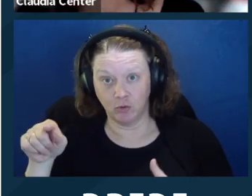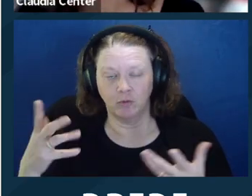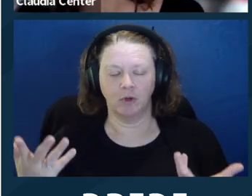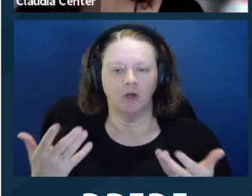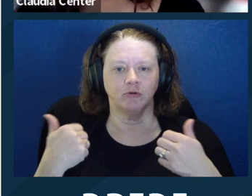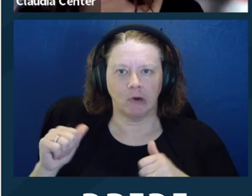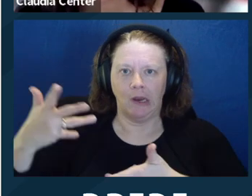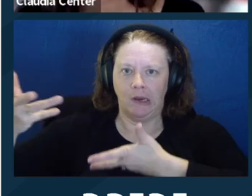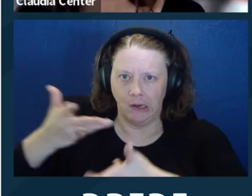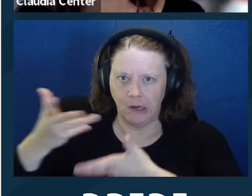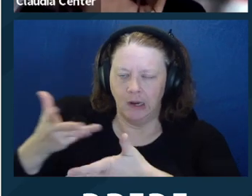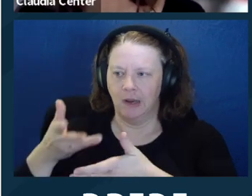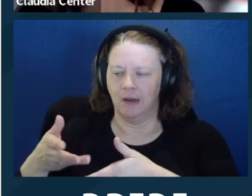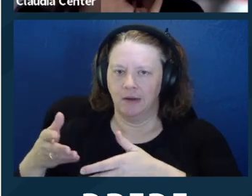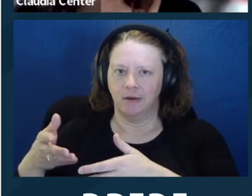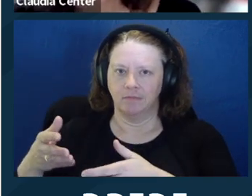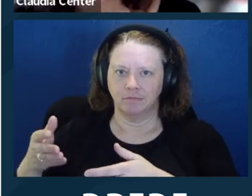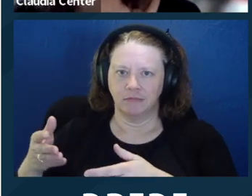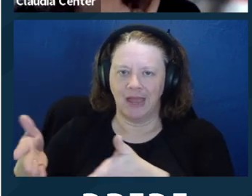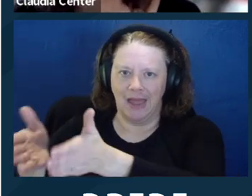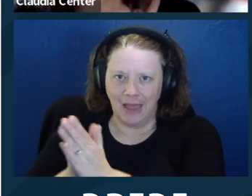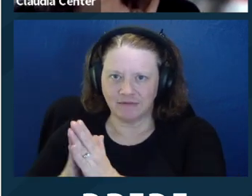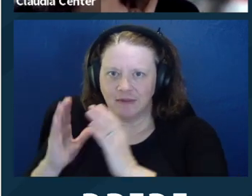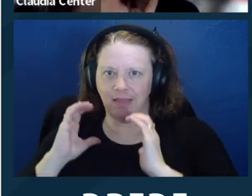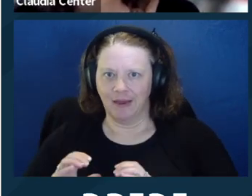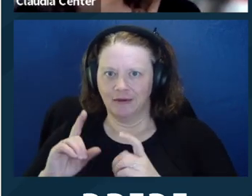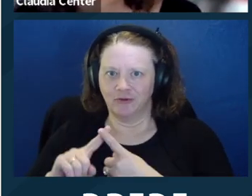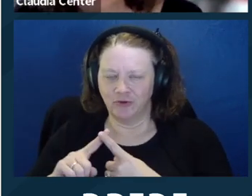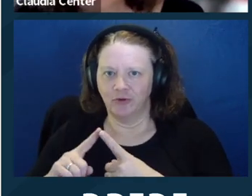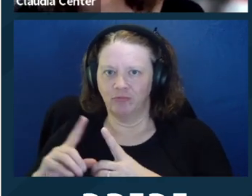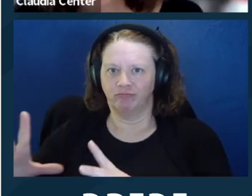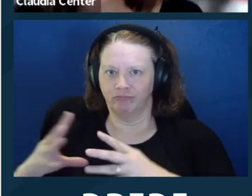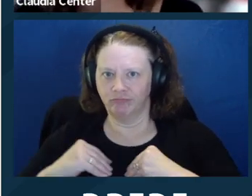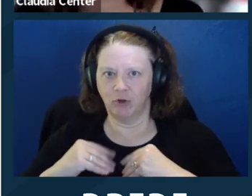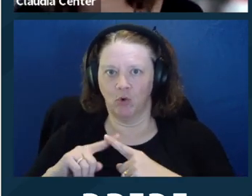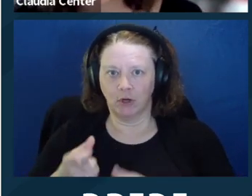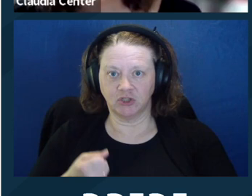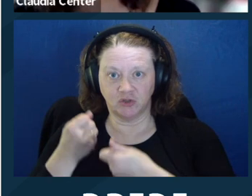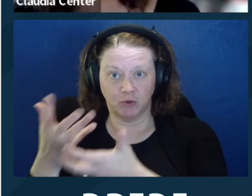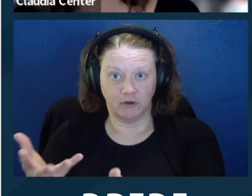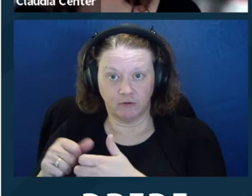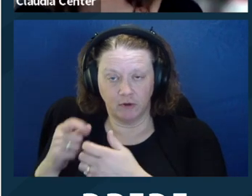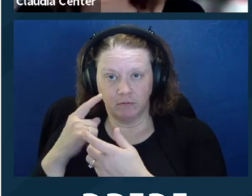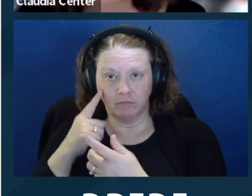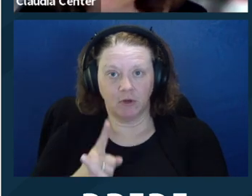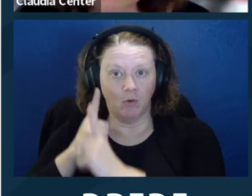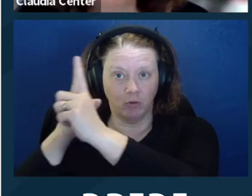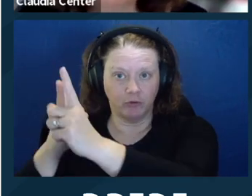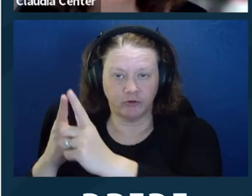you to have a lawyer, and that would be better for you. So trying to get the client to buy